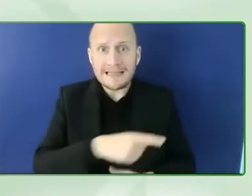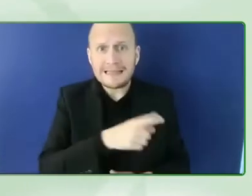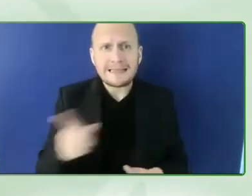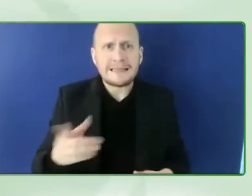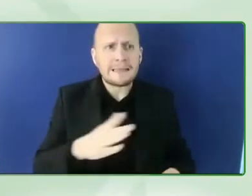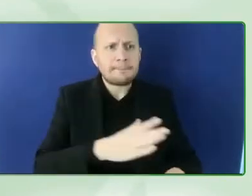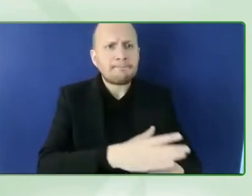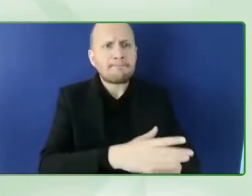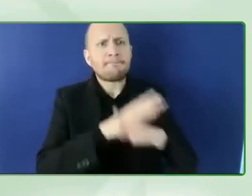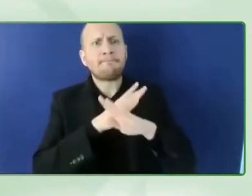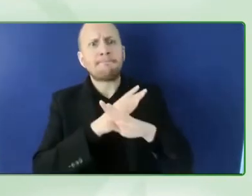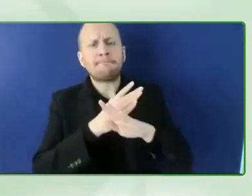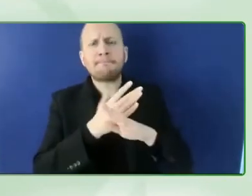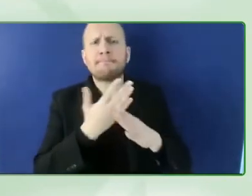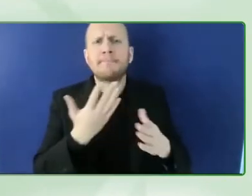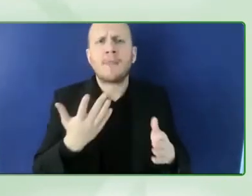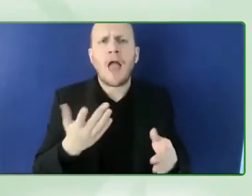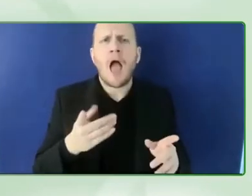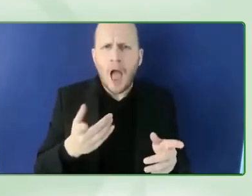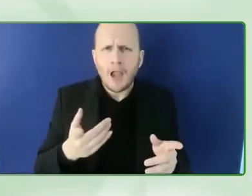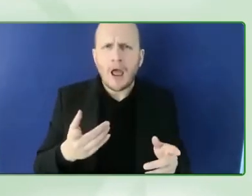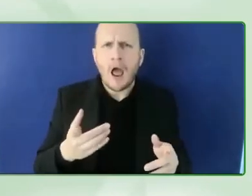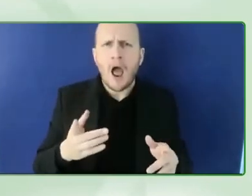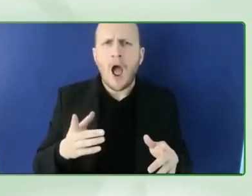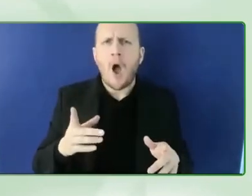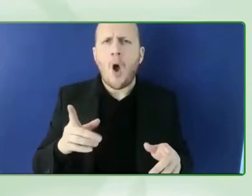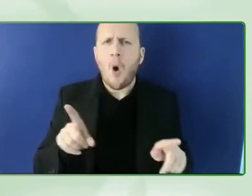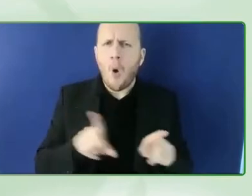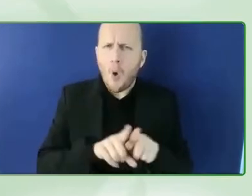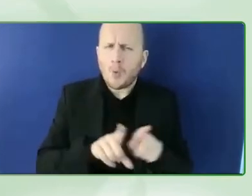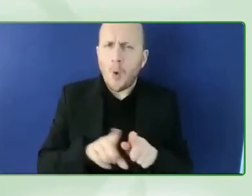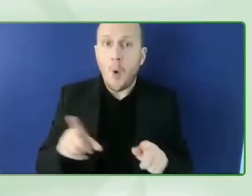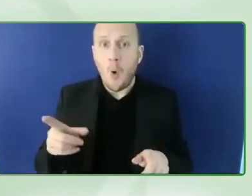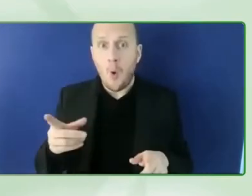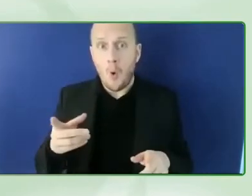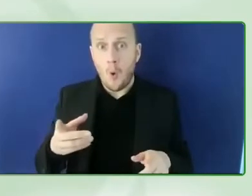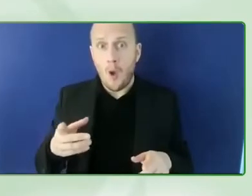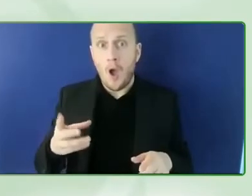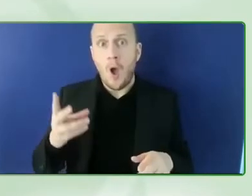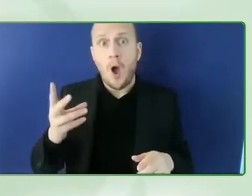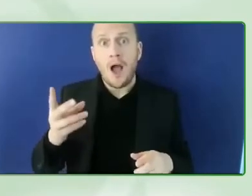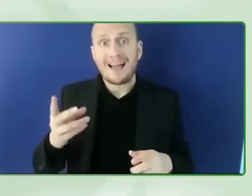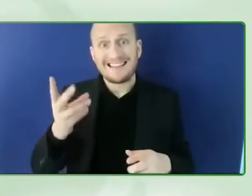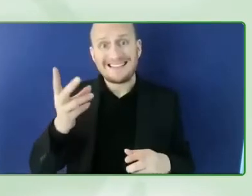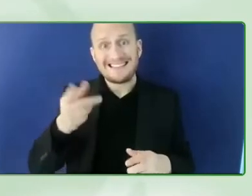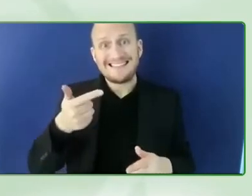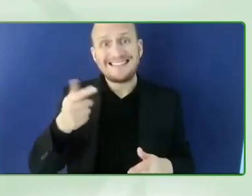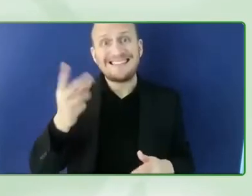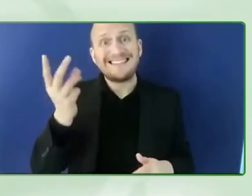taxes to be fully accessible for someone on a wheelchair how it's going to go himself